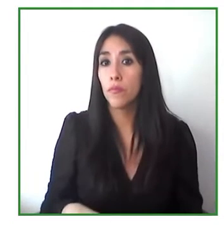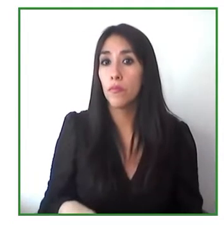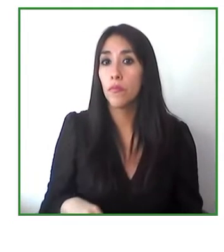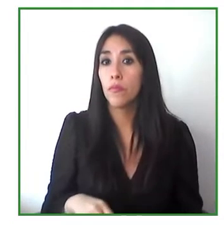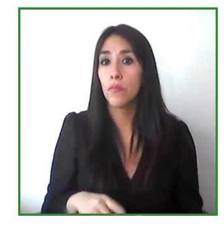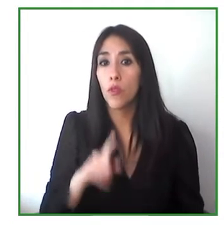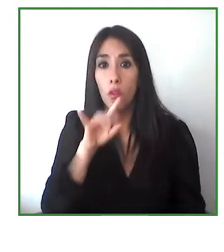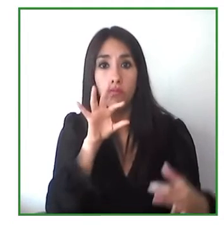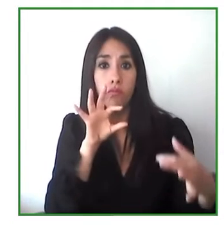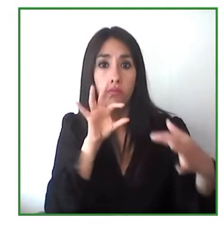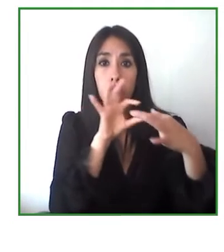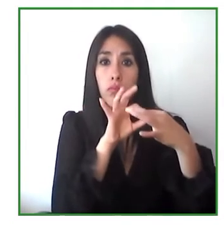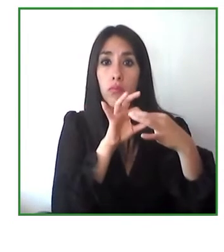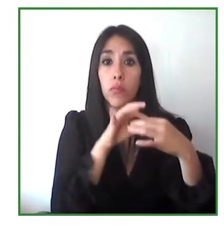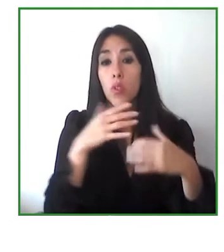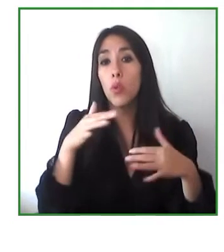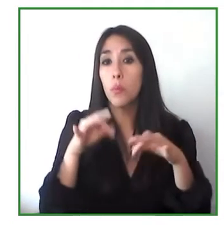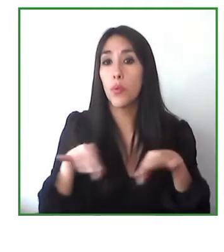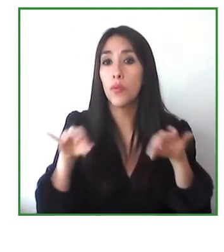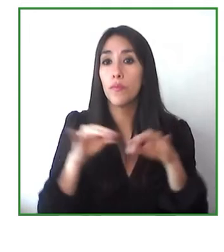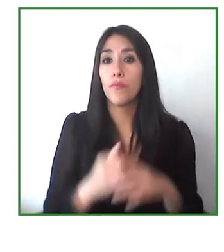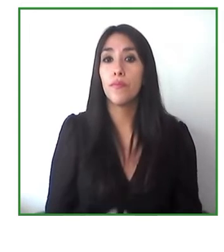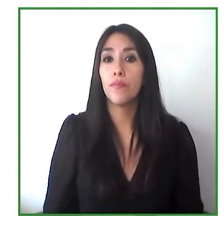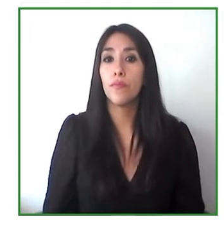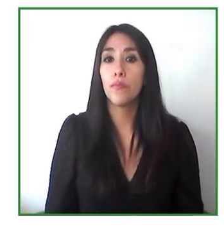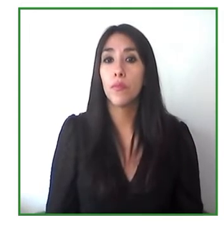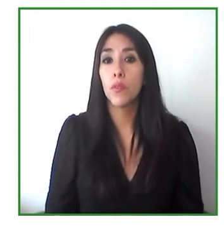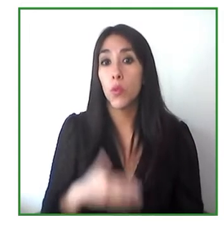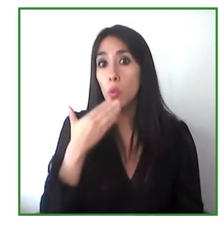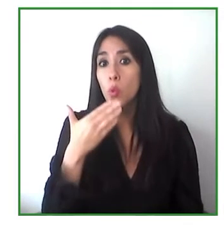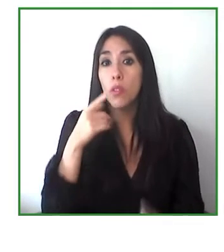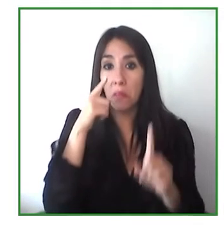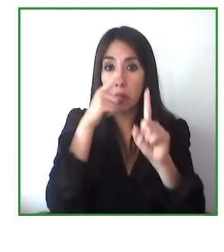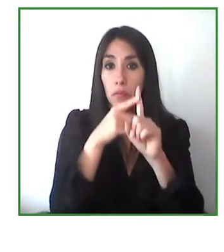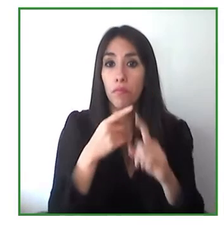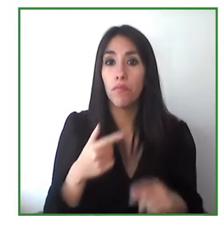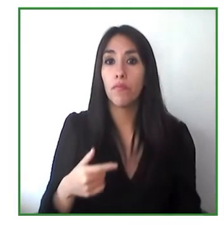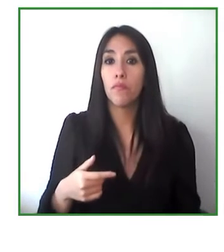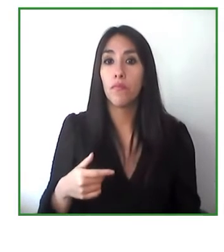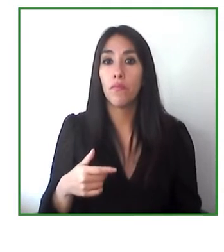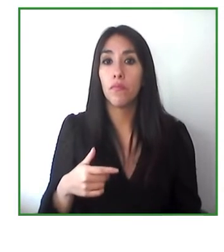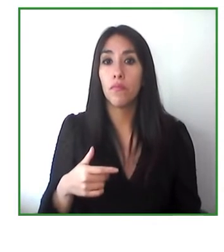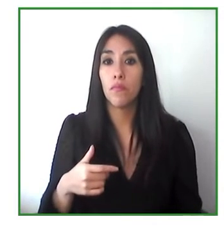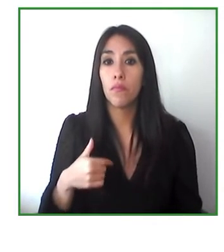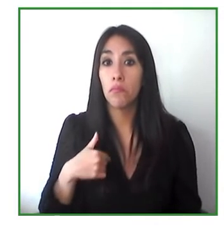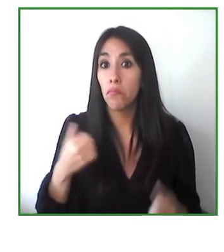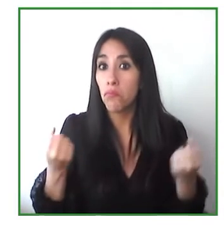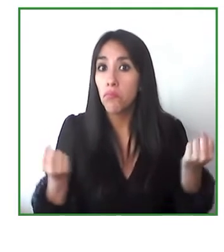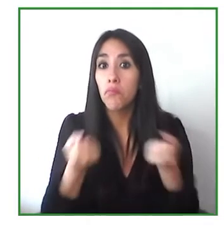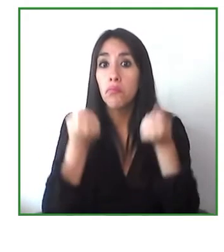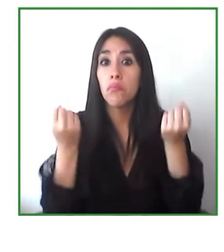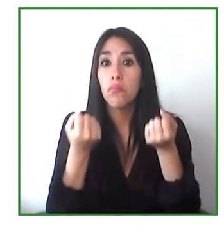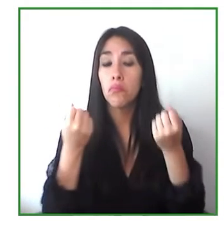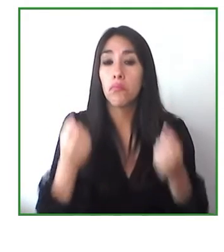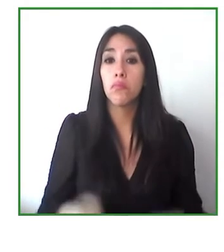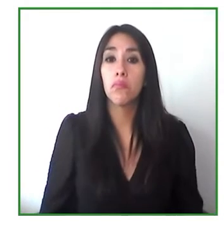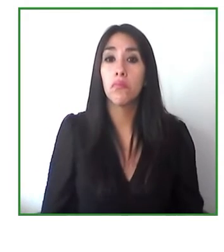see that we can indicate in the proposal what is it that motivates us make sure